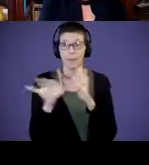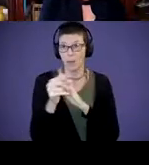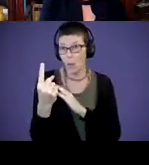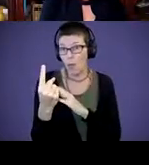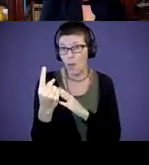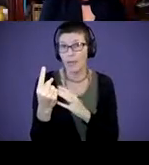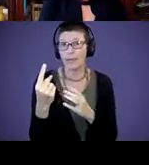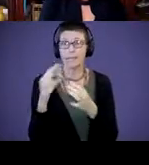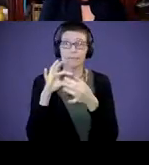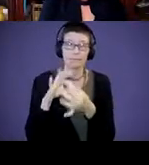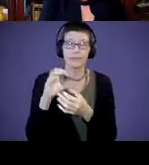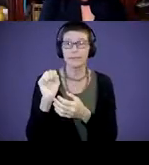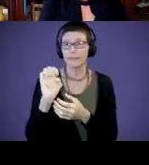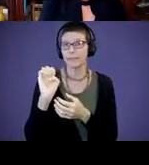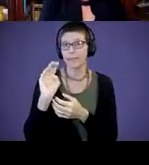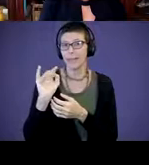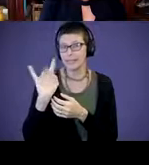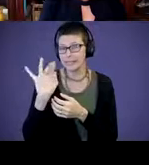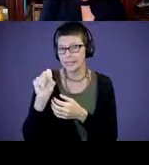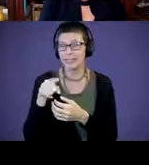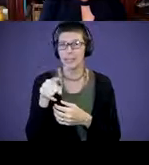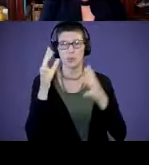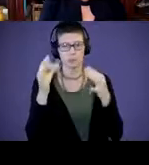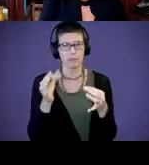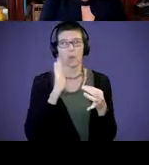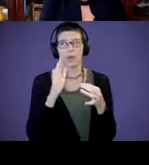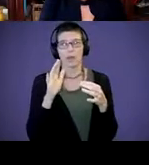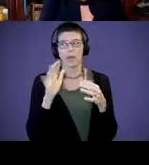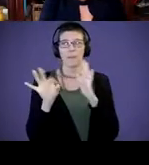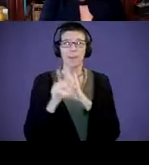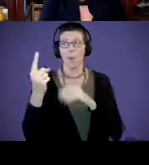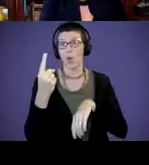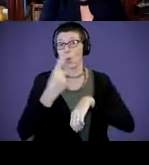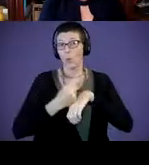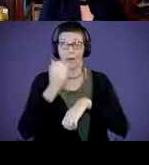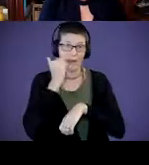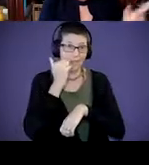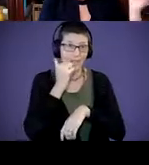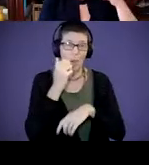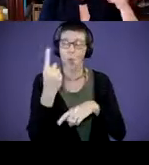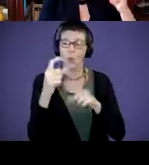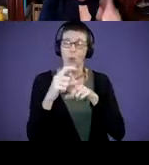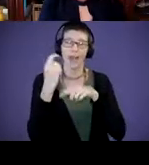sheet, and you decide you're going to do a word of the day or a word of the week and circle it, make